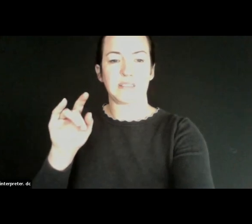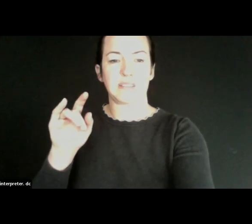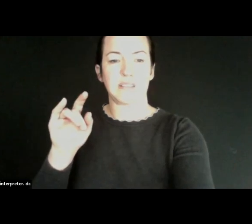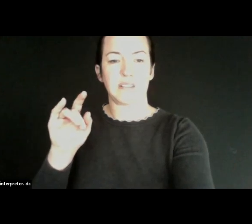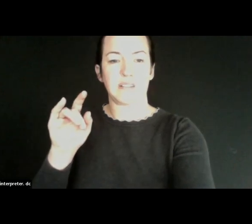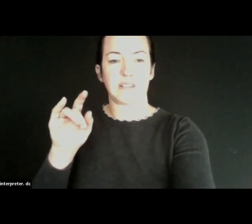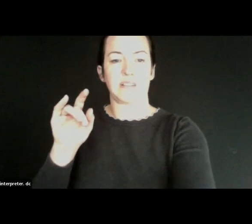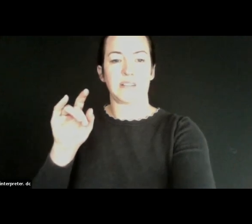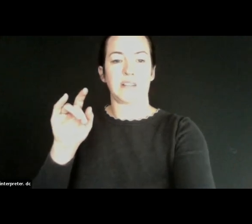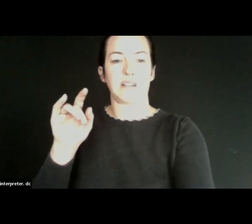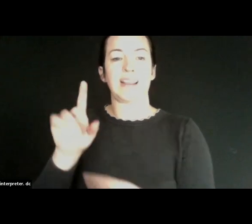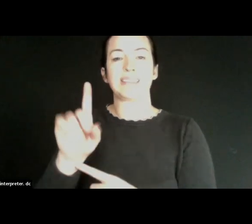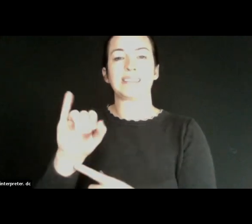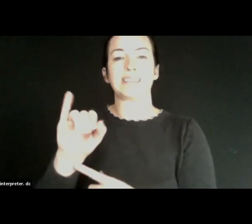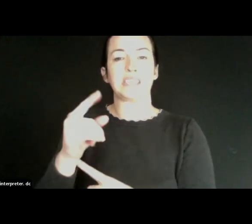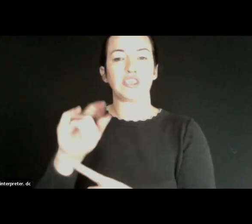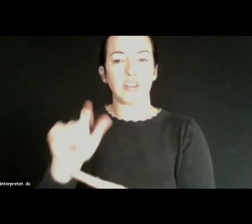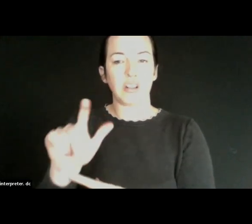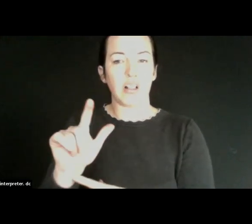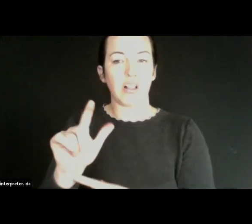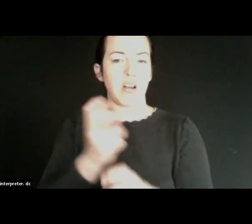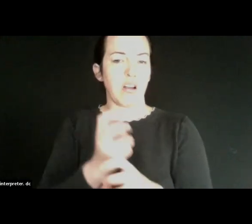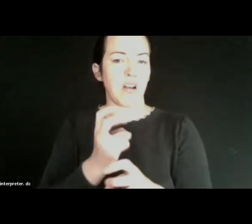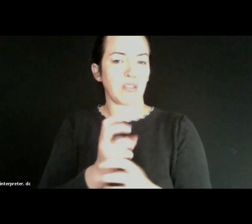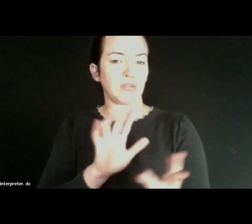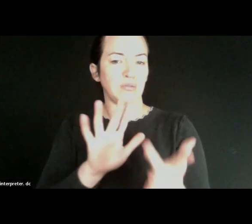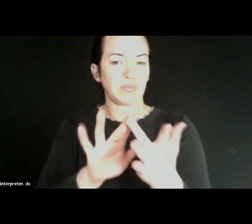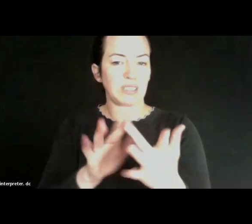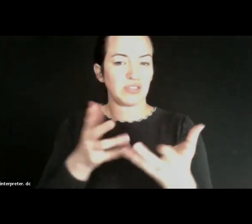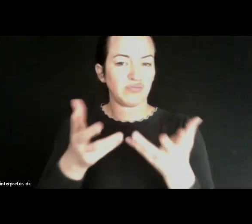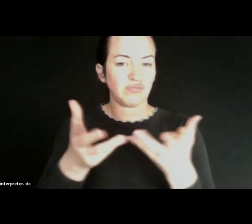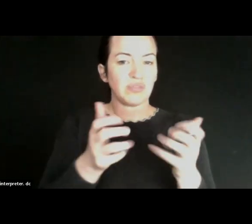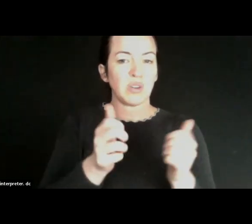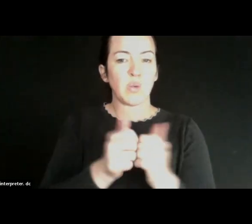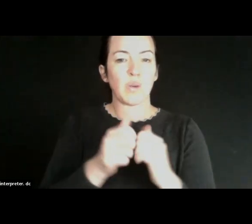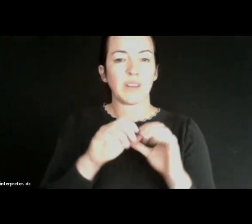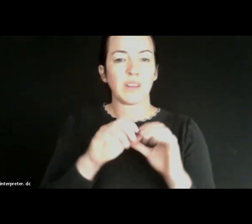those who are harder to reach and kind of working in partnership with our organizations, you know,